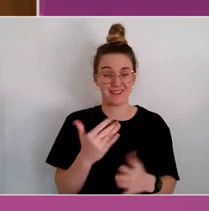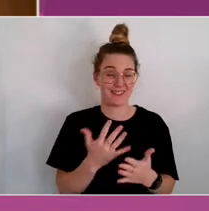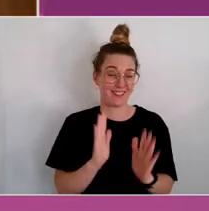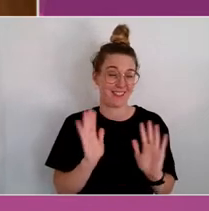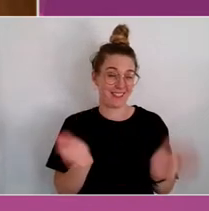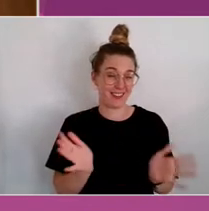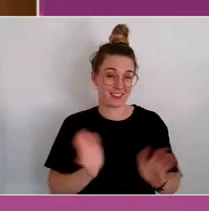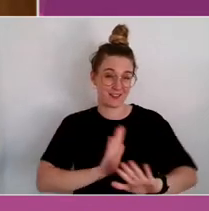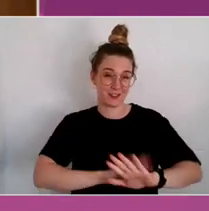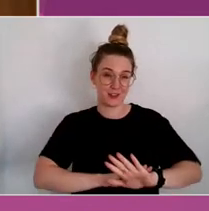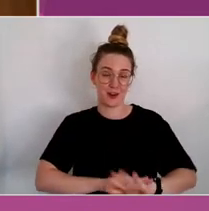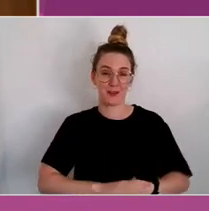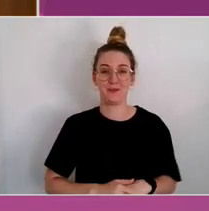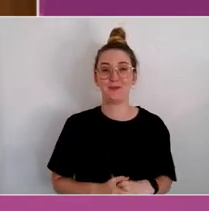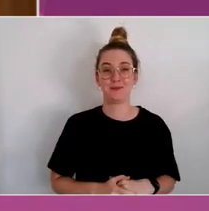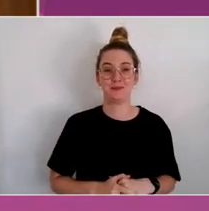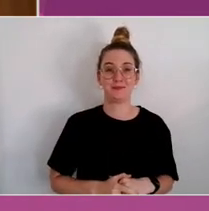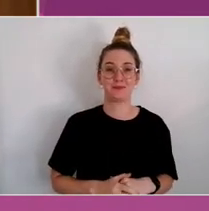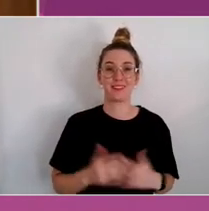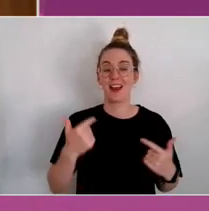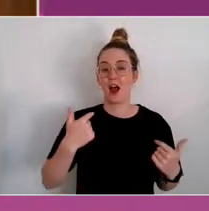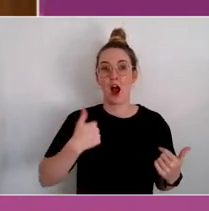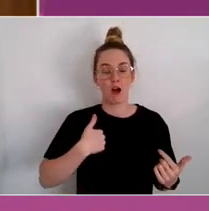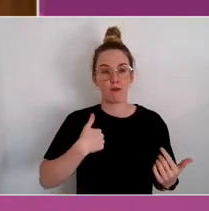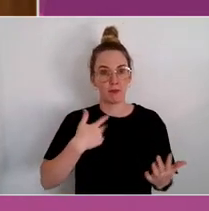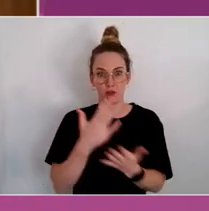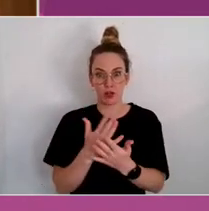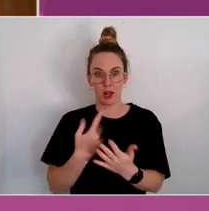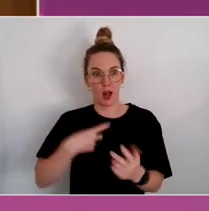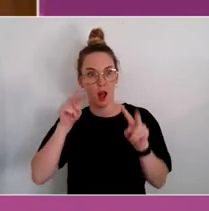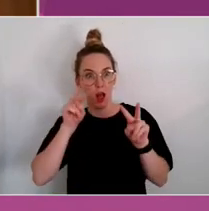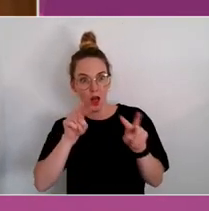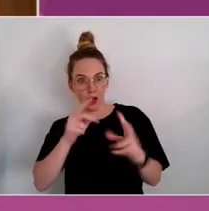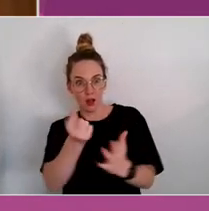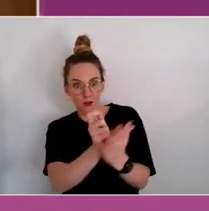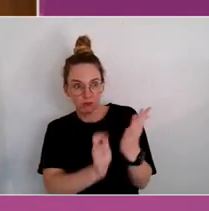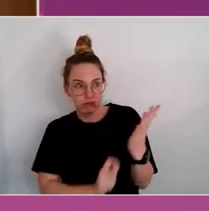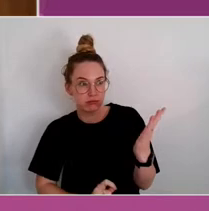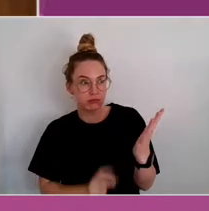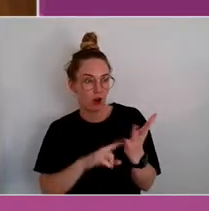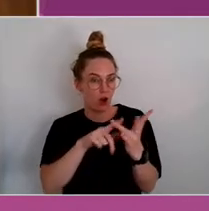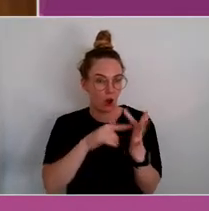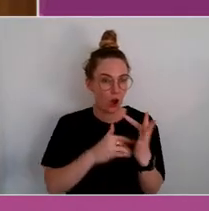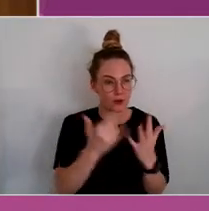I have been furiously taking notes off to the side, thinking about how we support agency